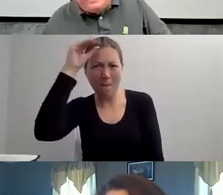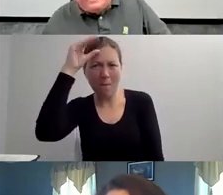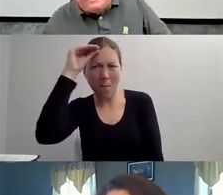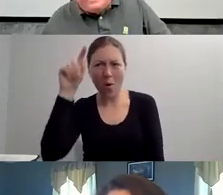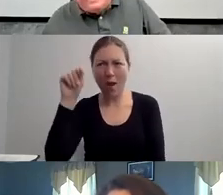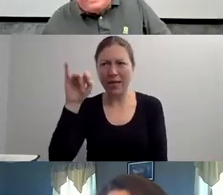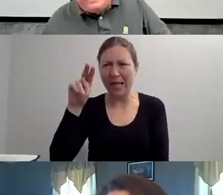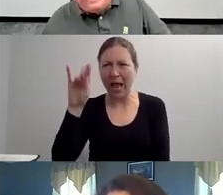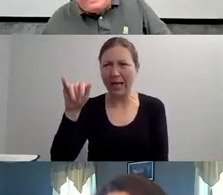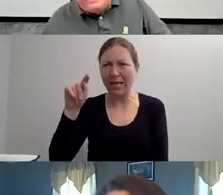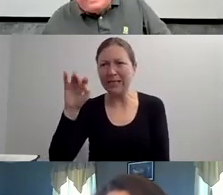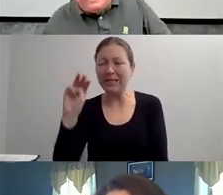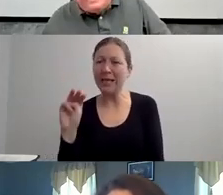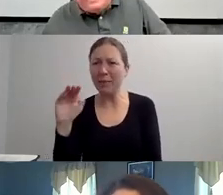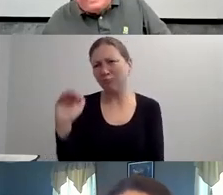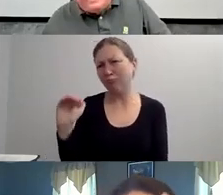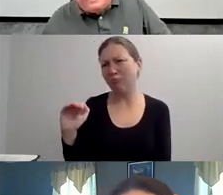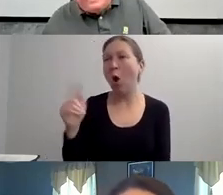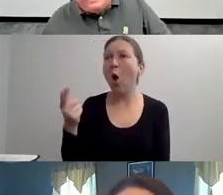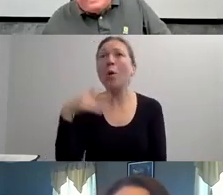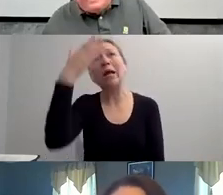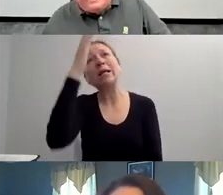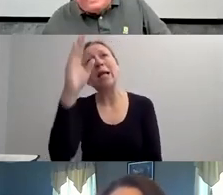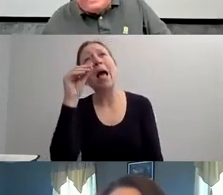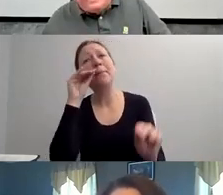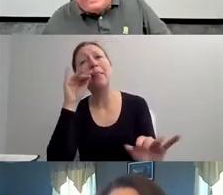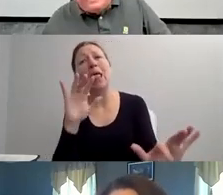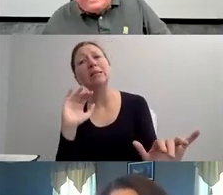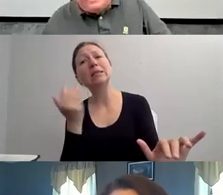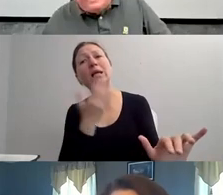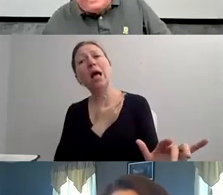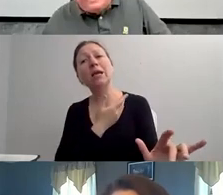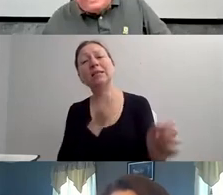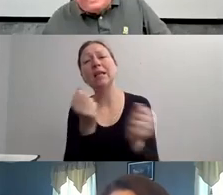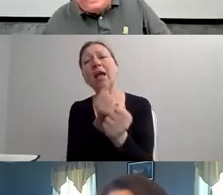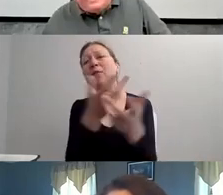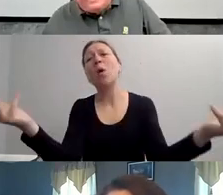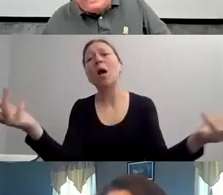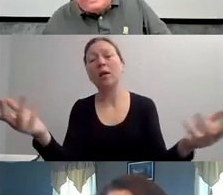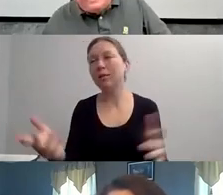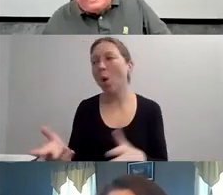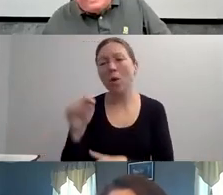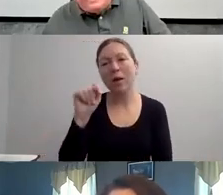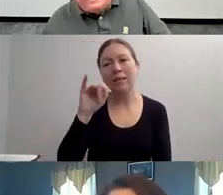IF THAT'S WHAT YOU WANT TO DO, THEN THAT'S FINE. YOU KNOW. I HAVE NO PROBLEM AT ALL WITH THAT."